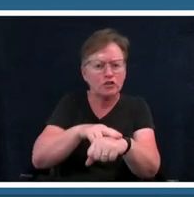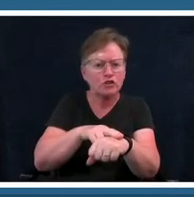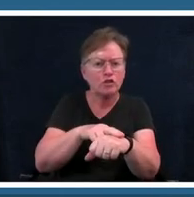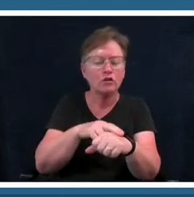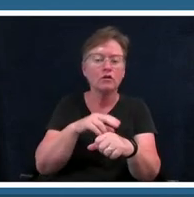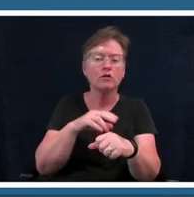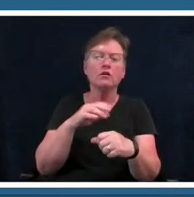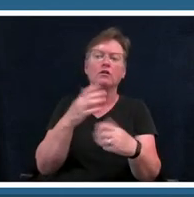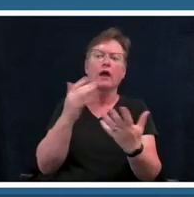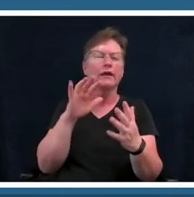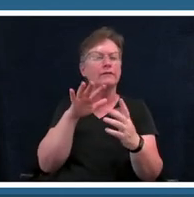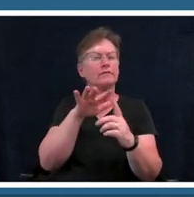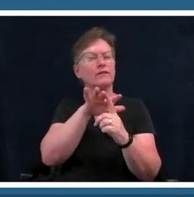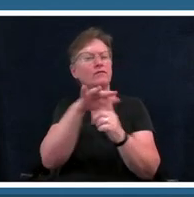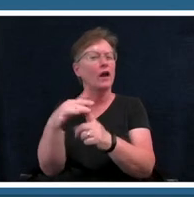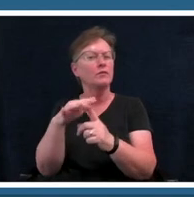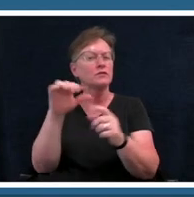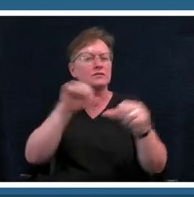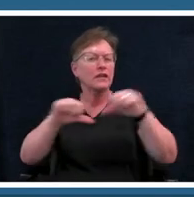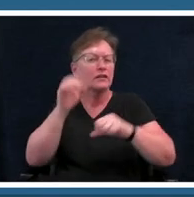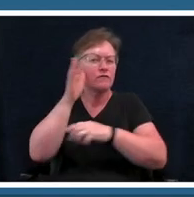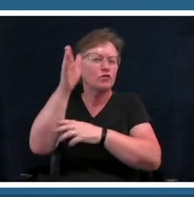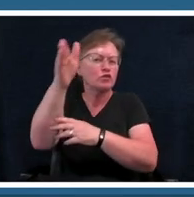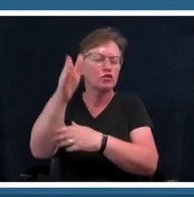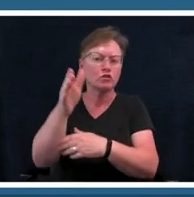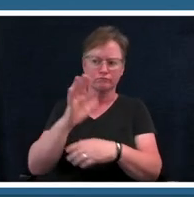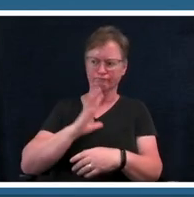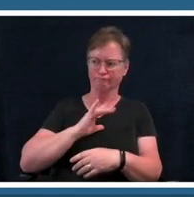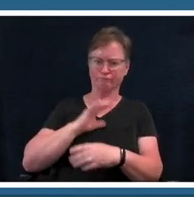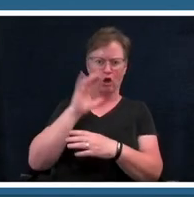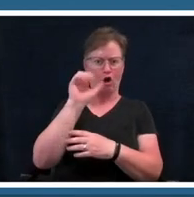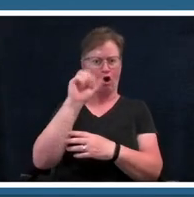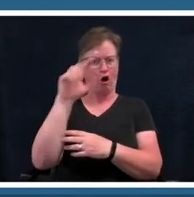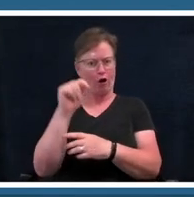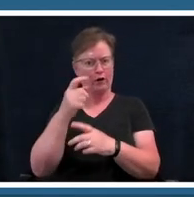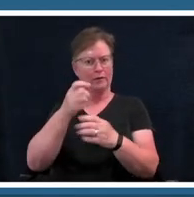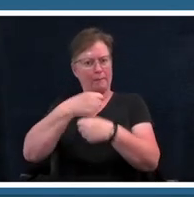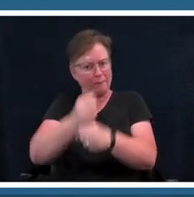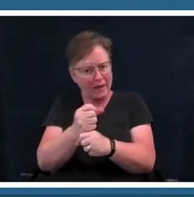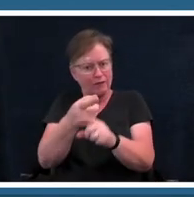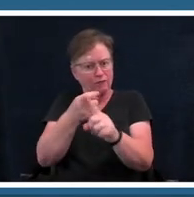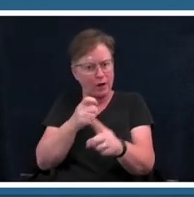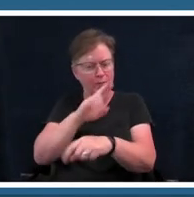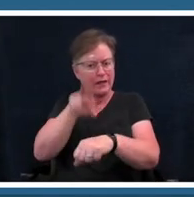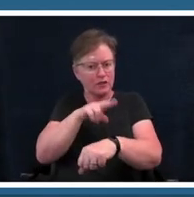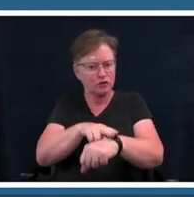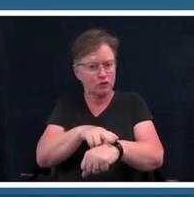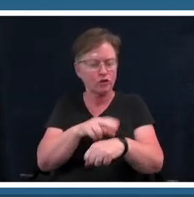how cool that art is made from nature so